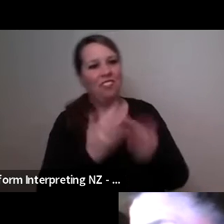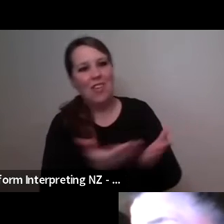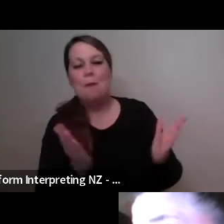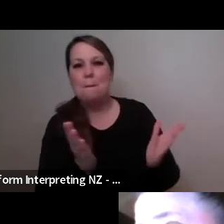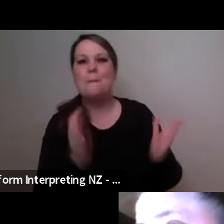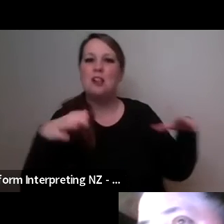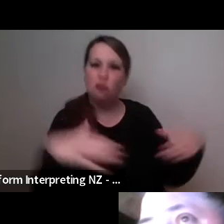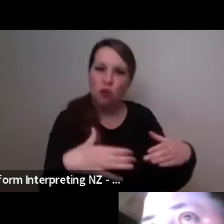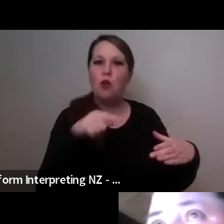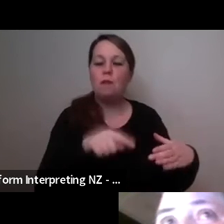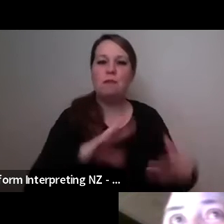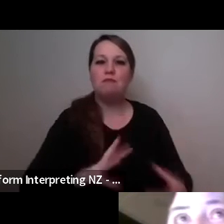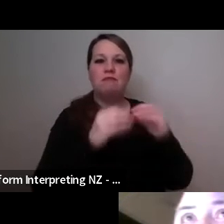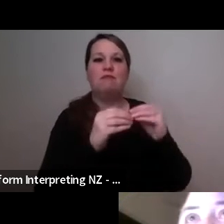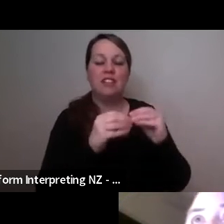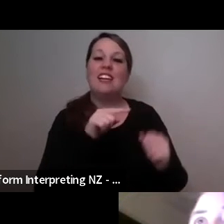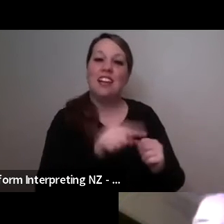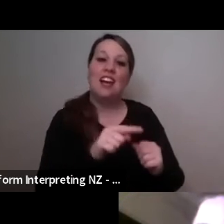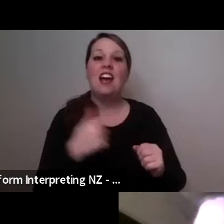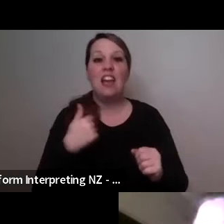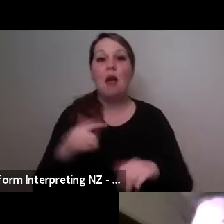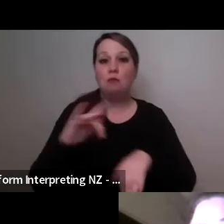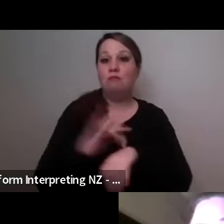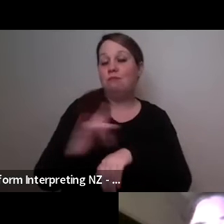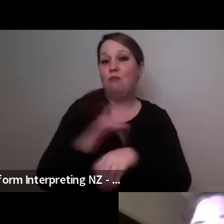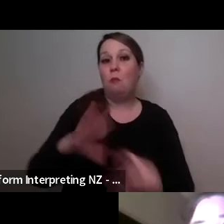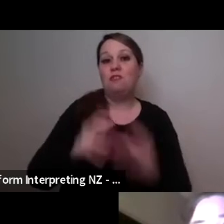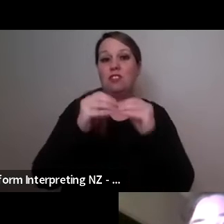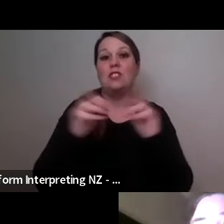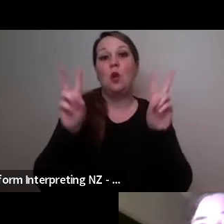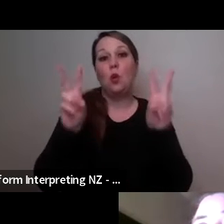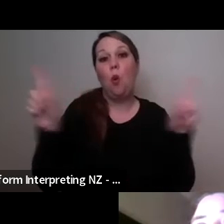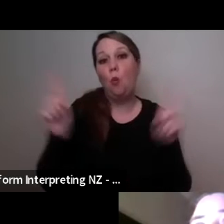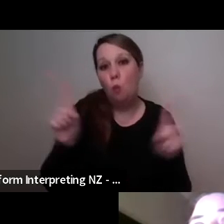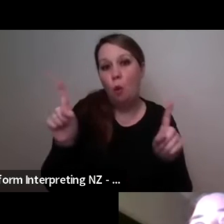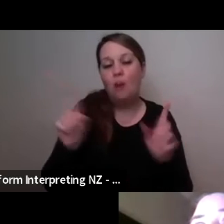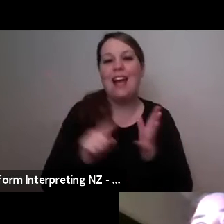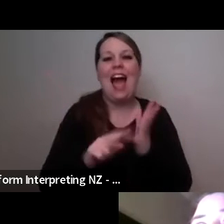which I have made it's called Unbeknown um and it'll premiere on the 14th and 15th of October at the